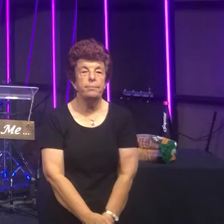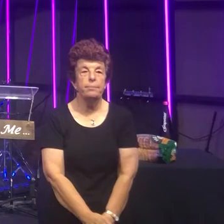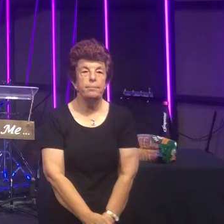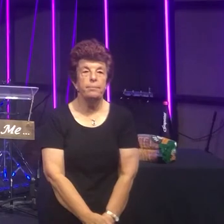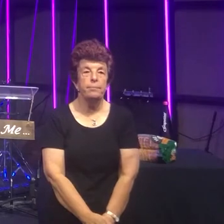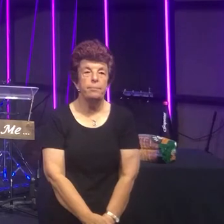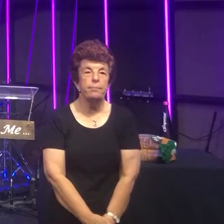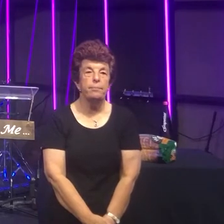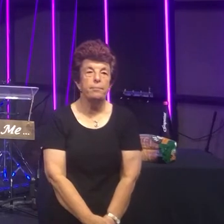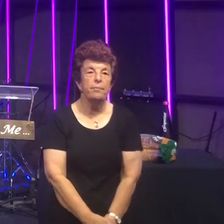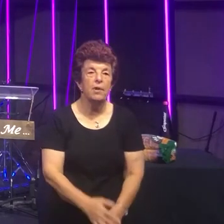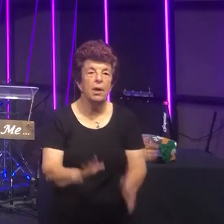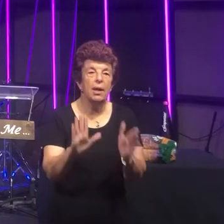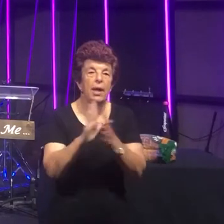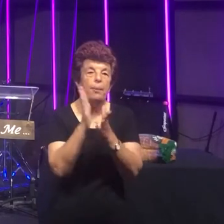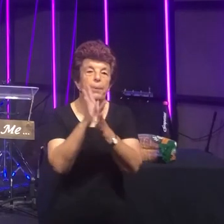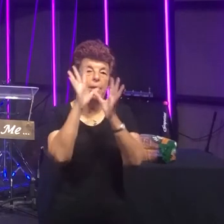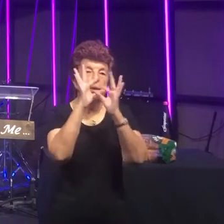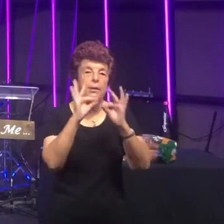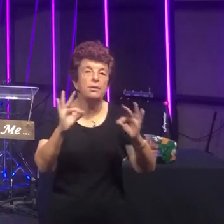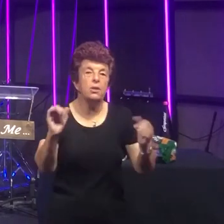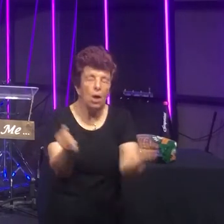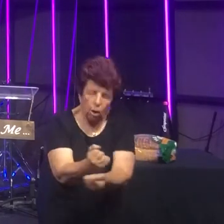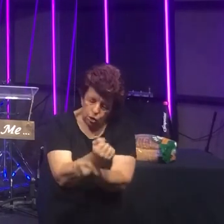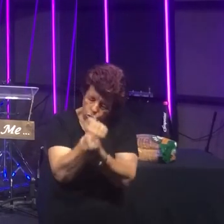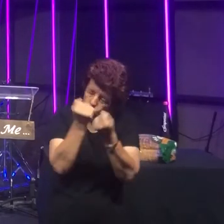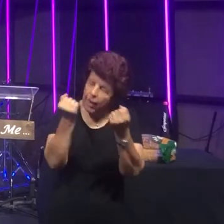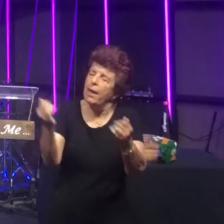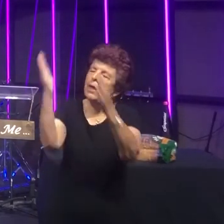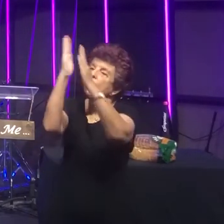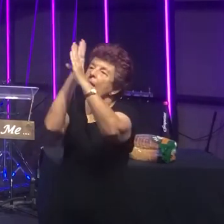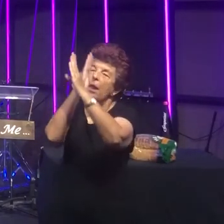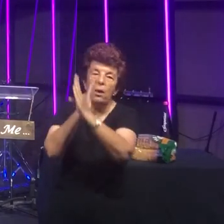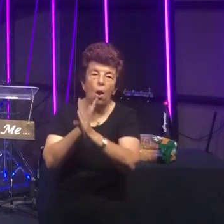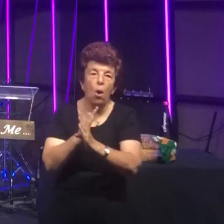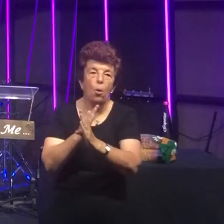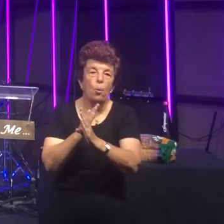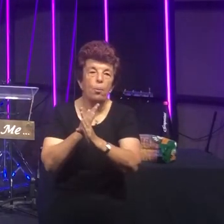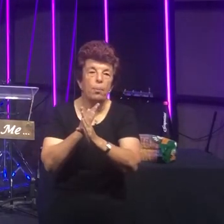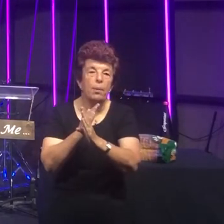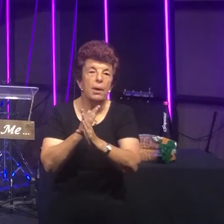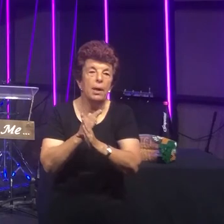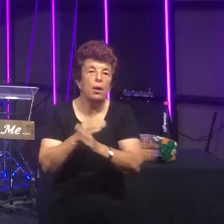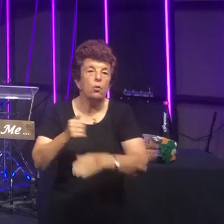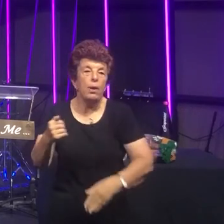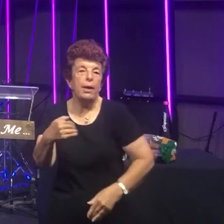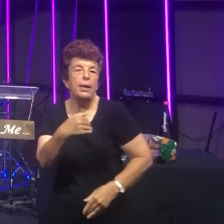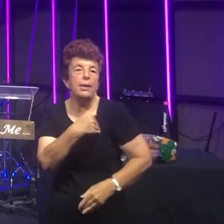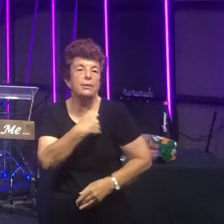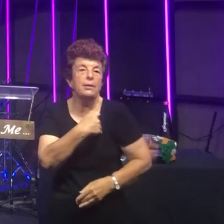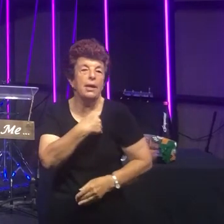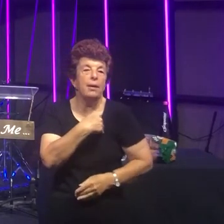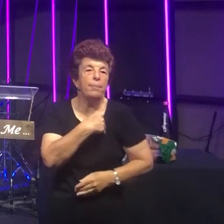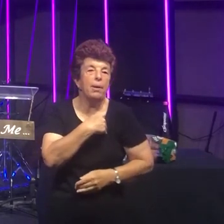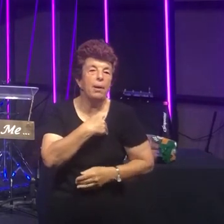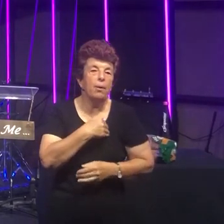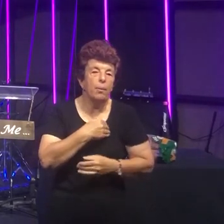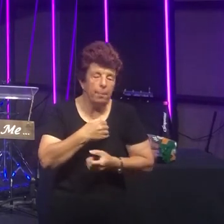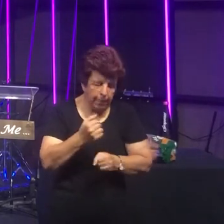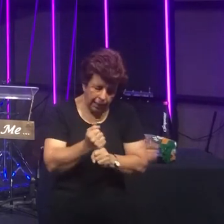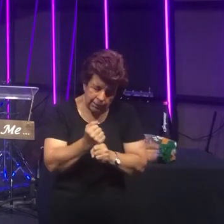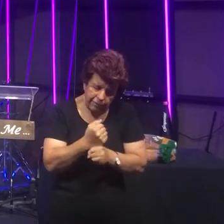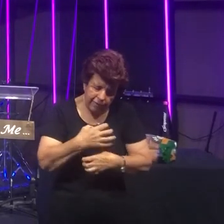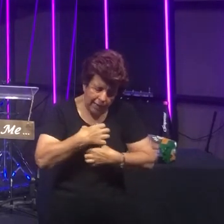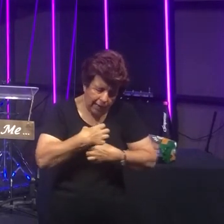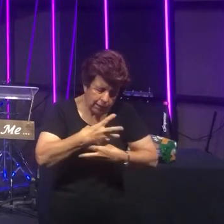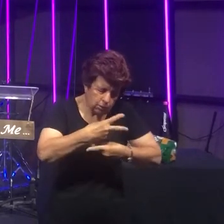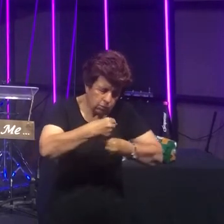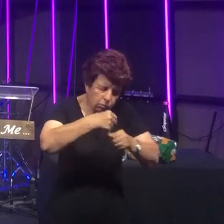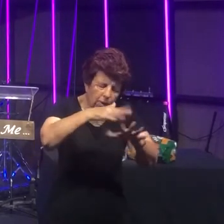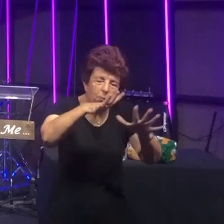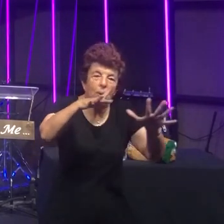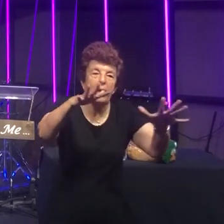Joy and peace, strength and hope Grace that blows all fear away